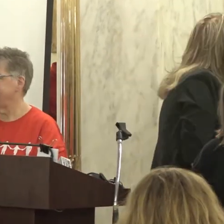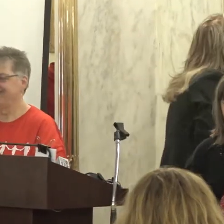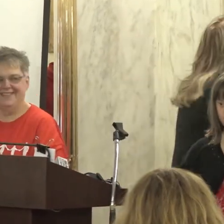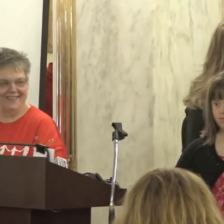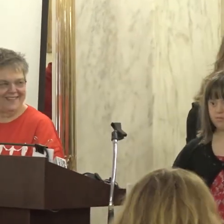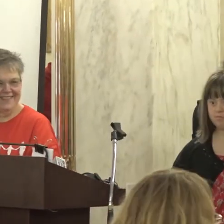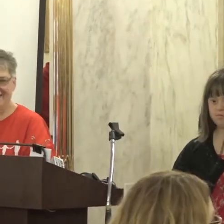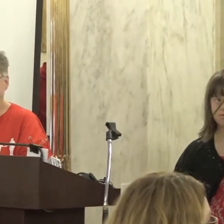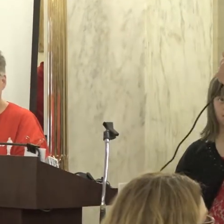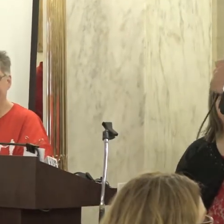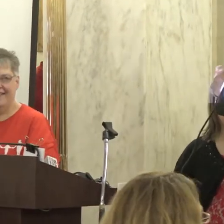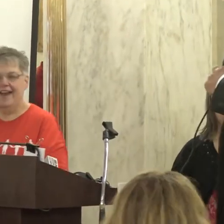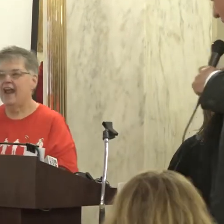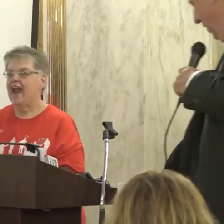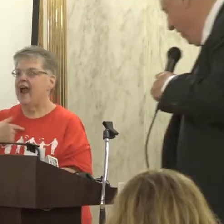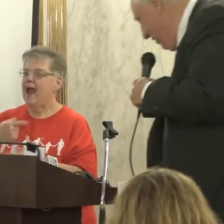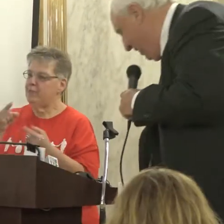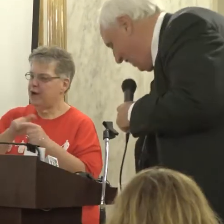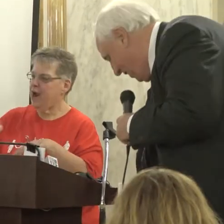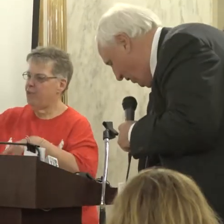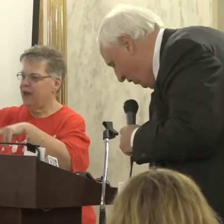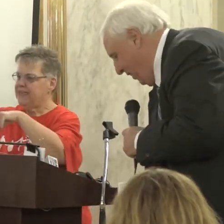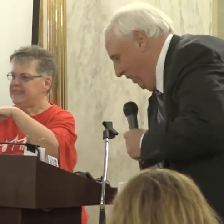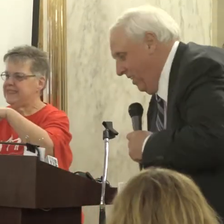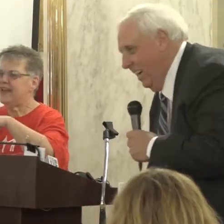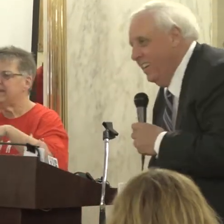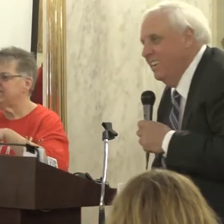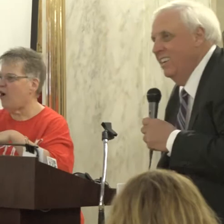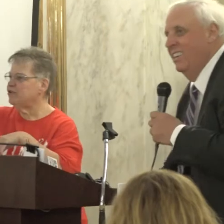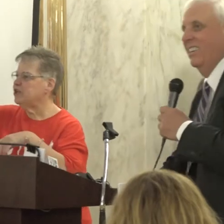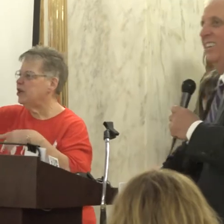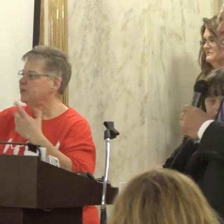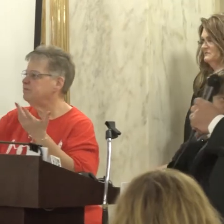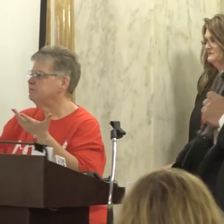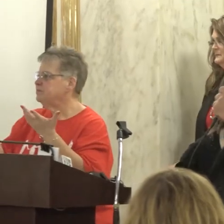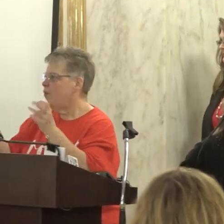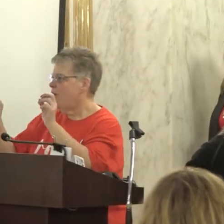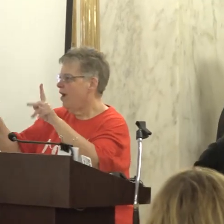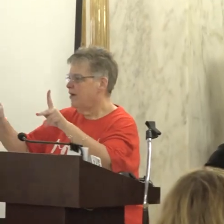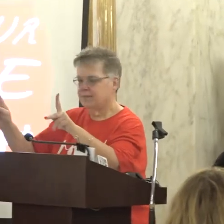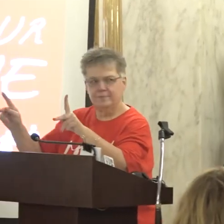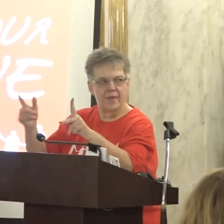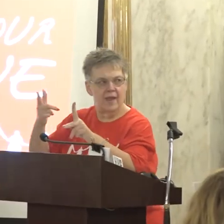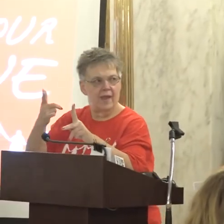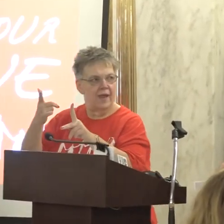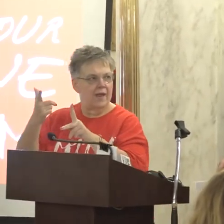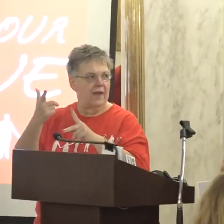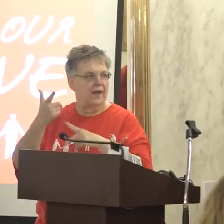I'm gonna just come right around and sit down and talk to yall okay Cuz I've got My